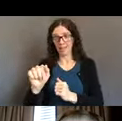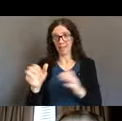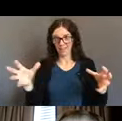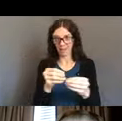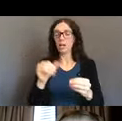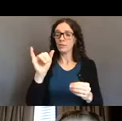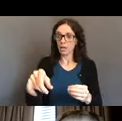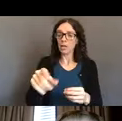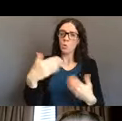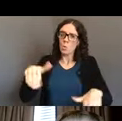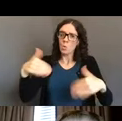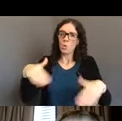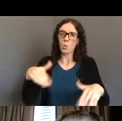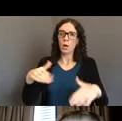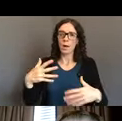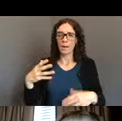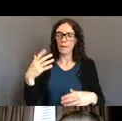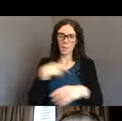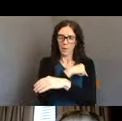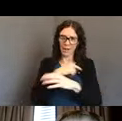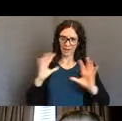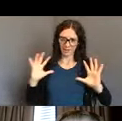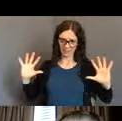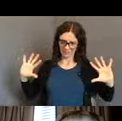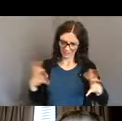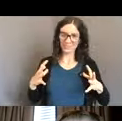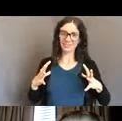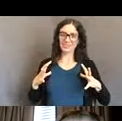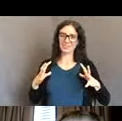And so this is a photo, taken of a group of advocates